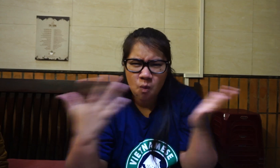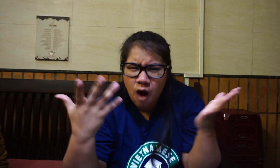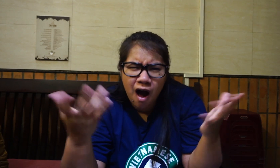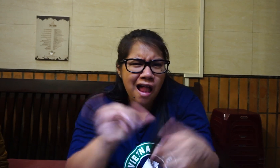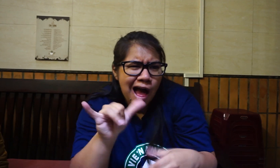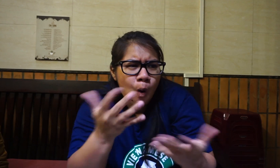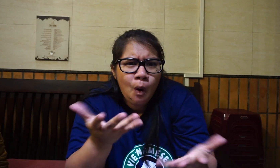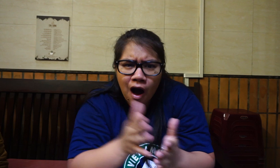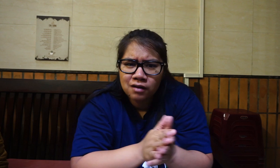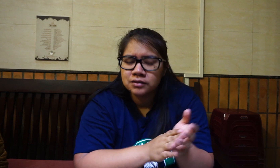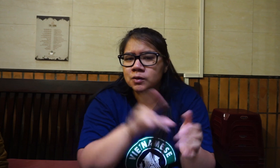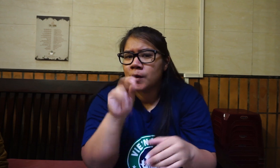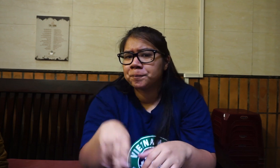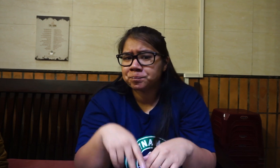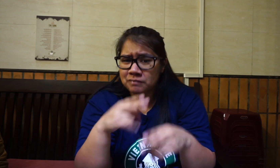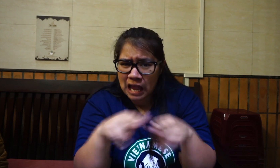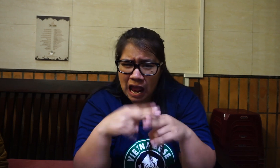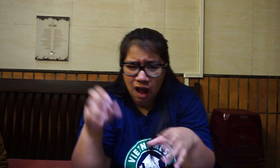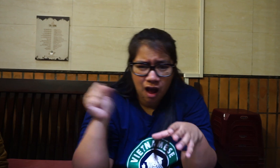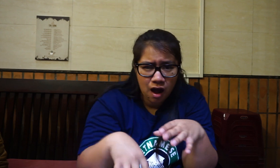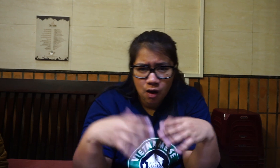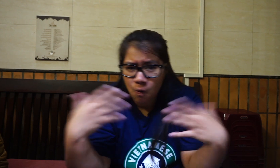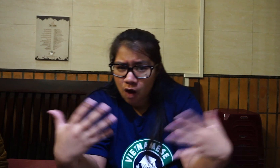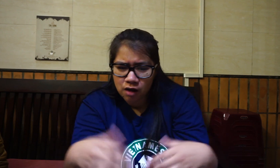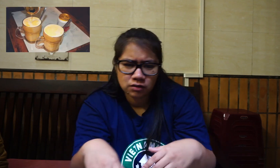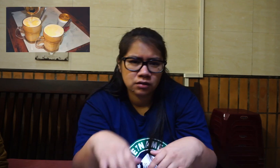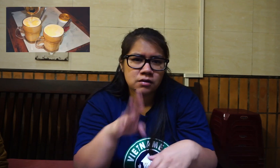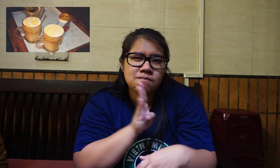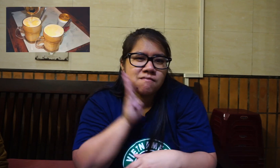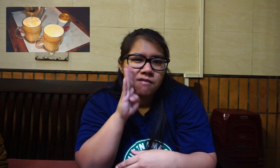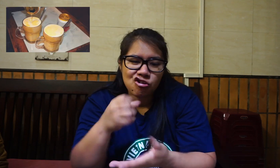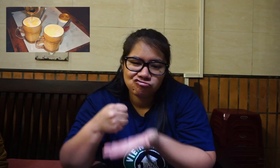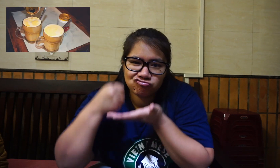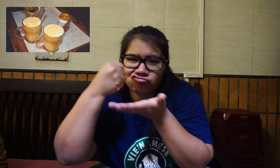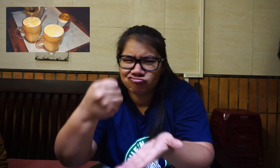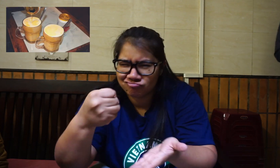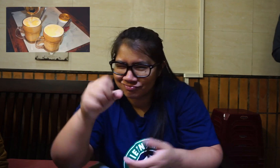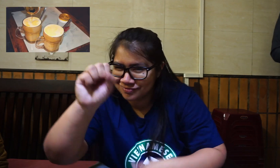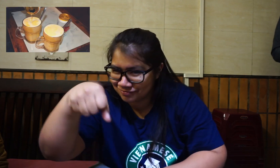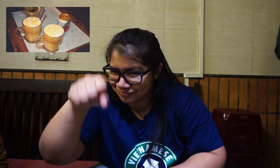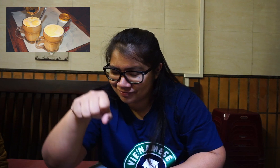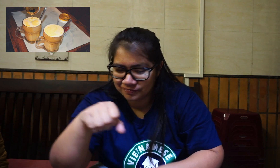So like what? Ok Egg in beer Yes!